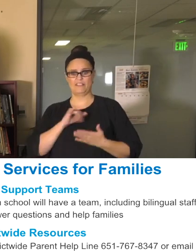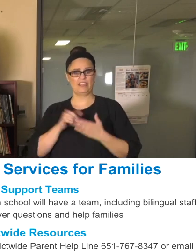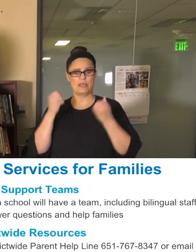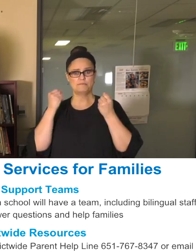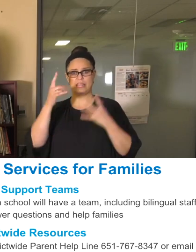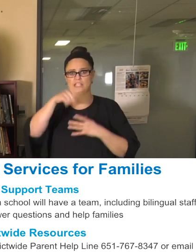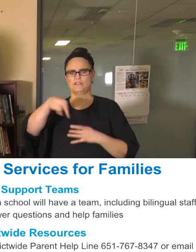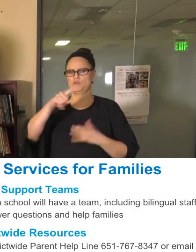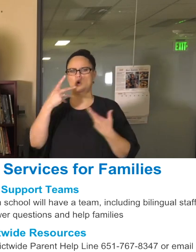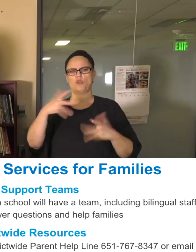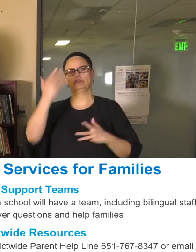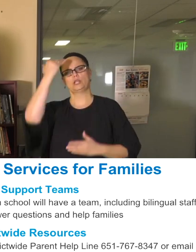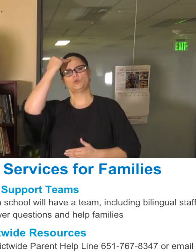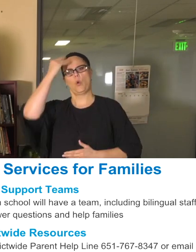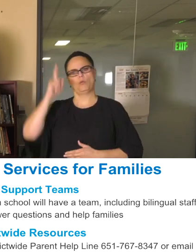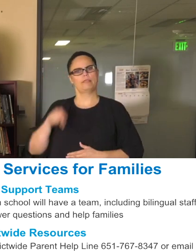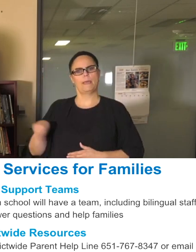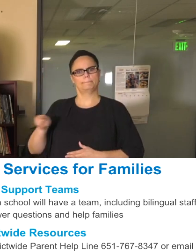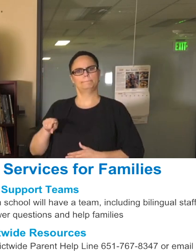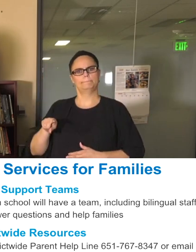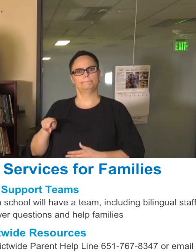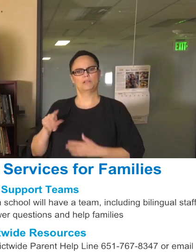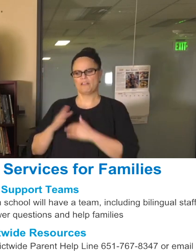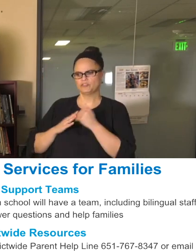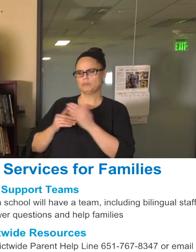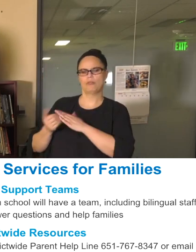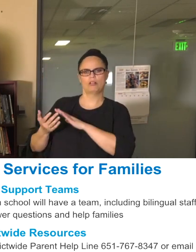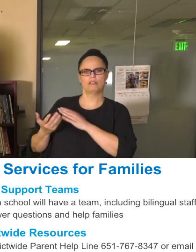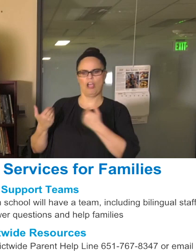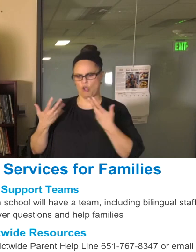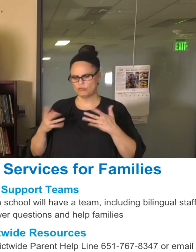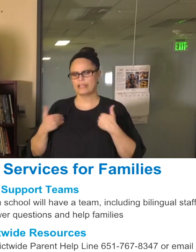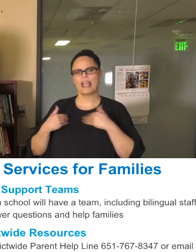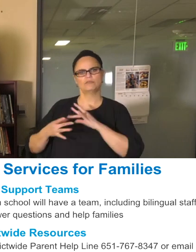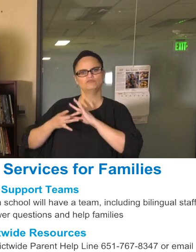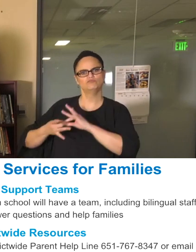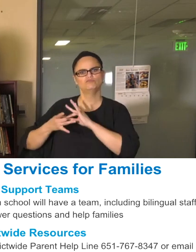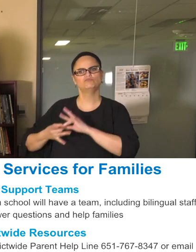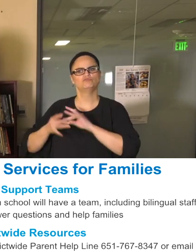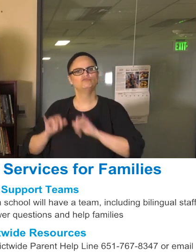who you are already know, who there are relationships, there are routines that are already established,